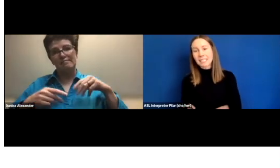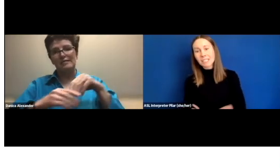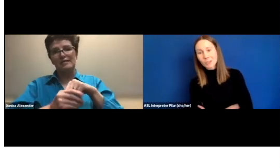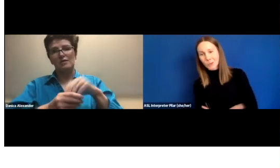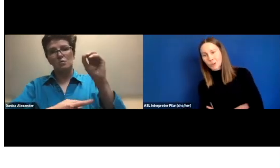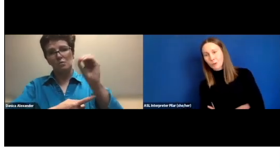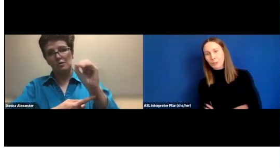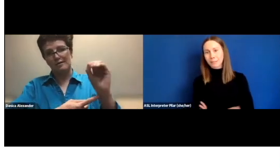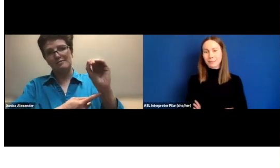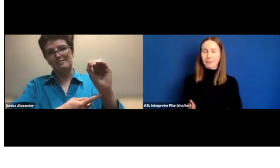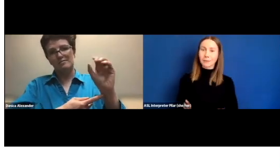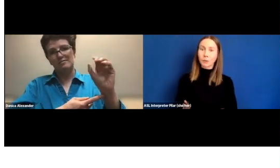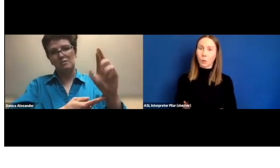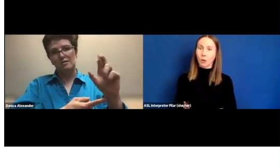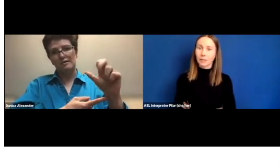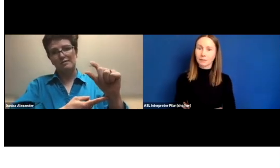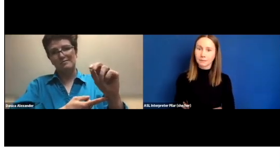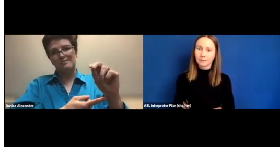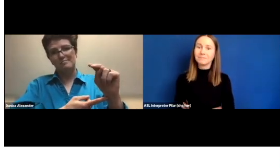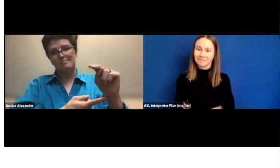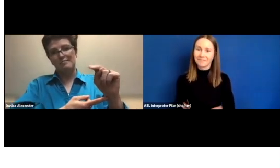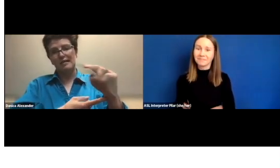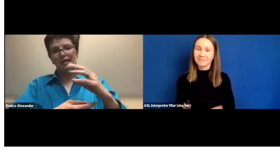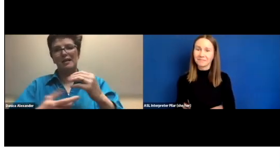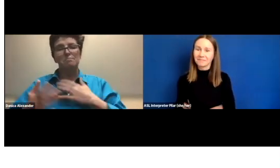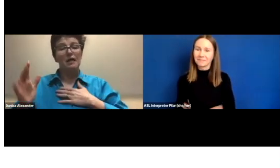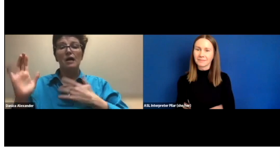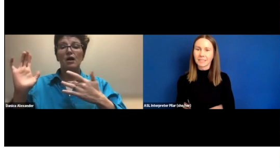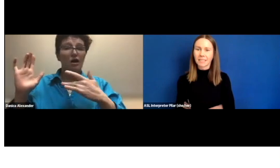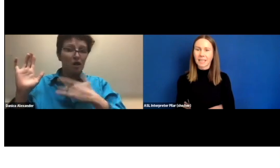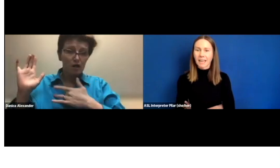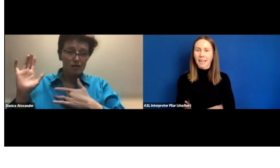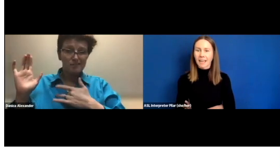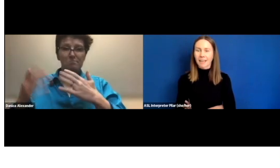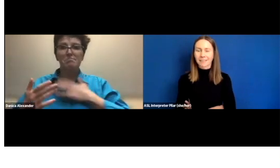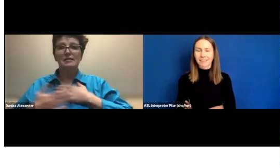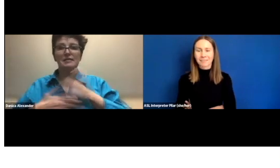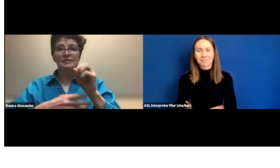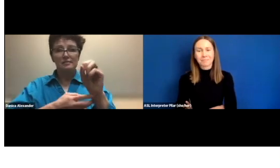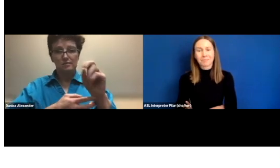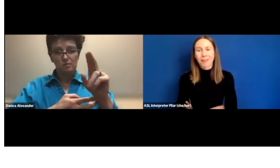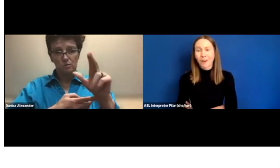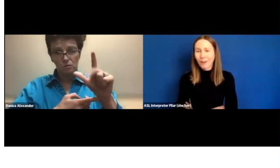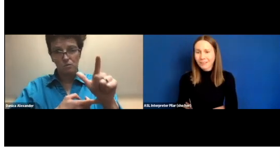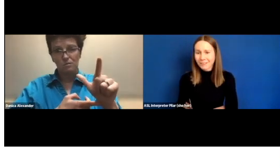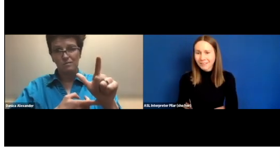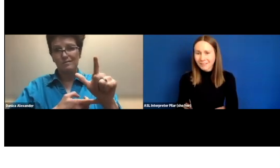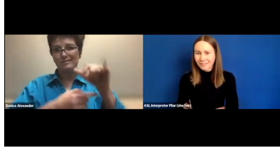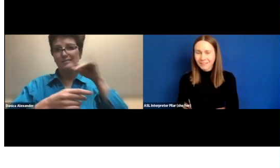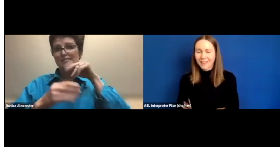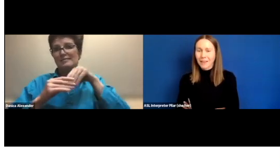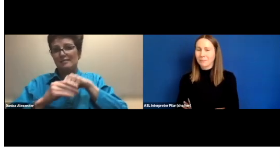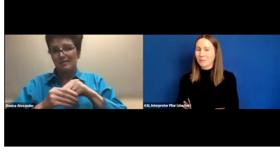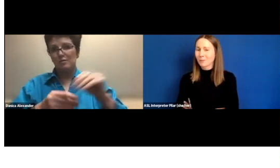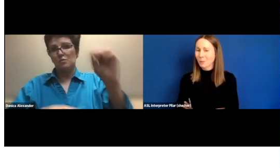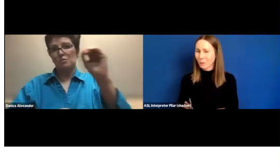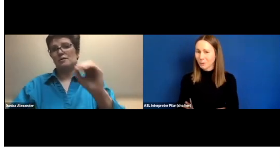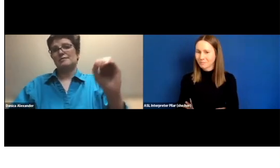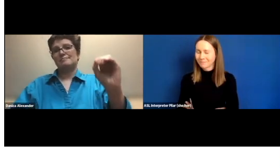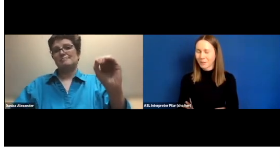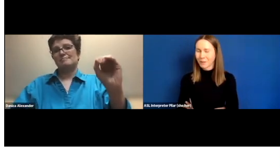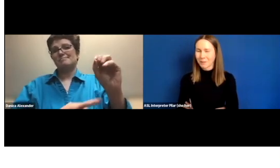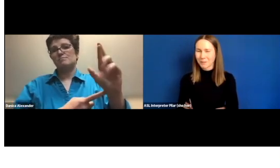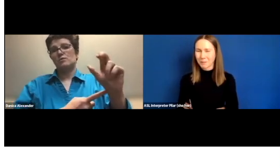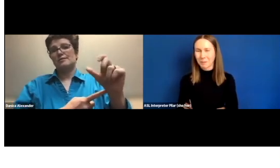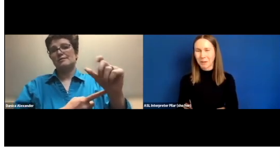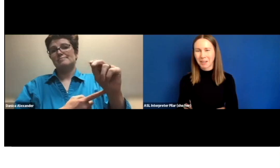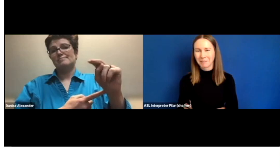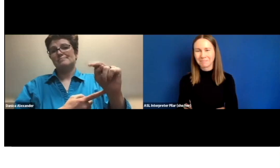I did so because I live in Oregon and my heart and my soul are also in Oregon.